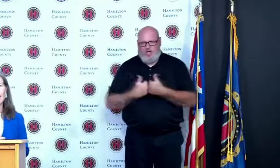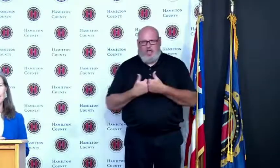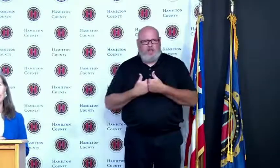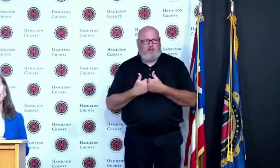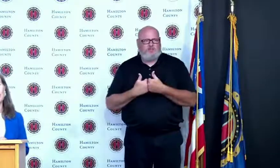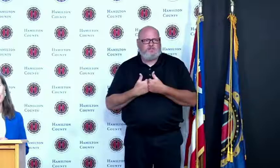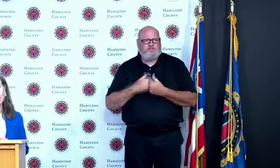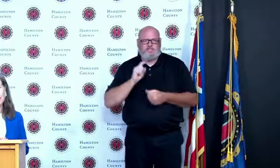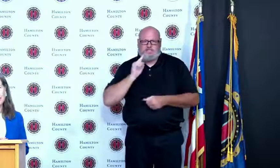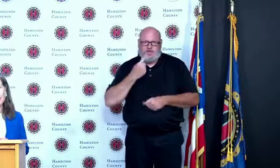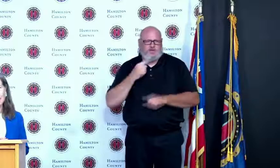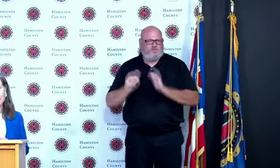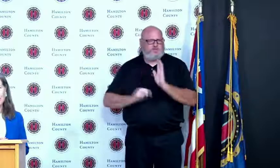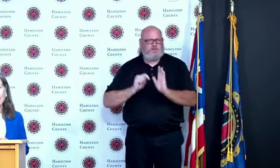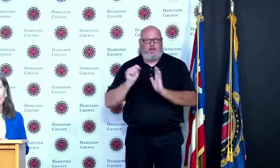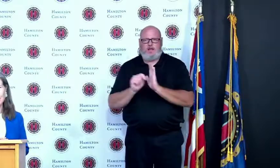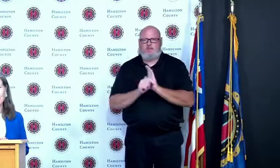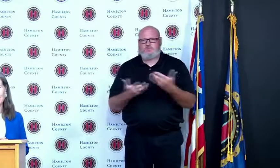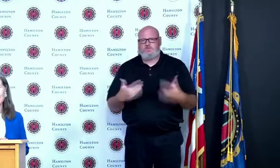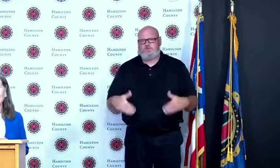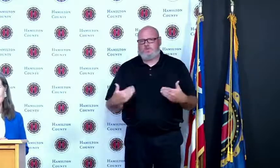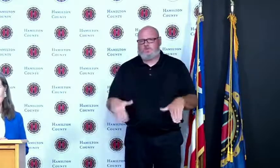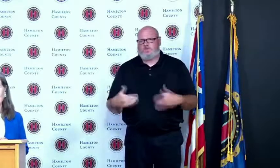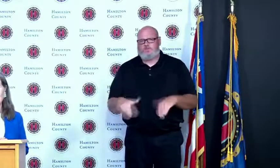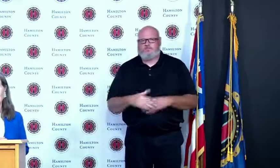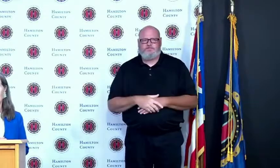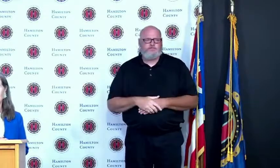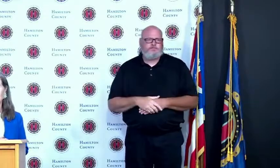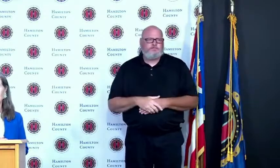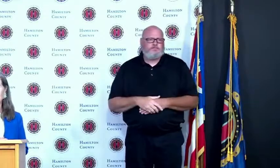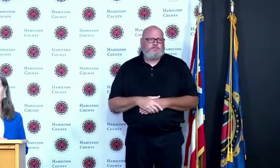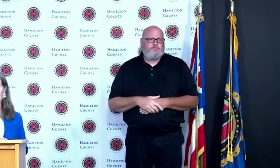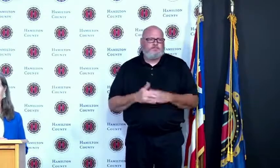with your indulgence everyone I'm going to bring the team up they're very nervous about